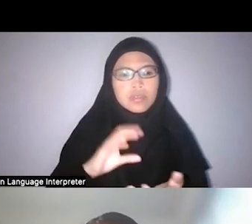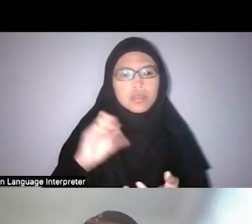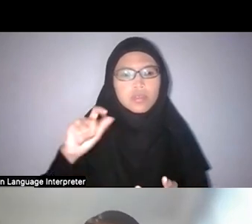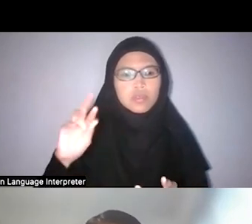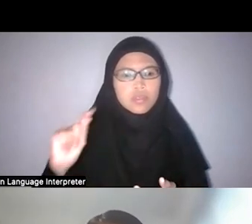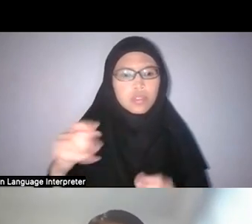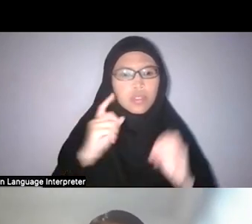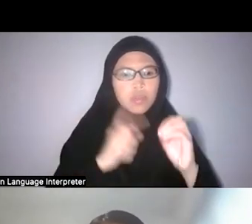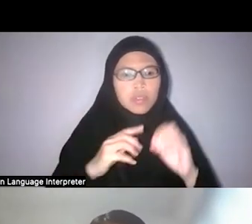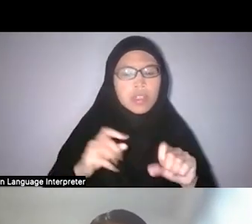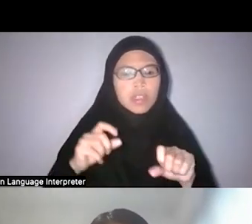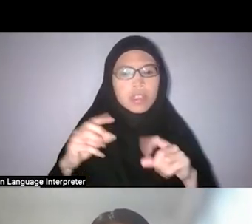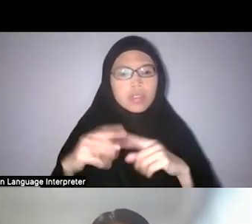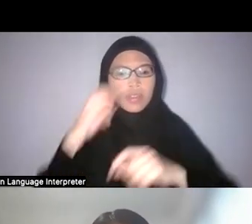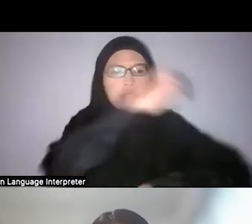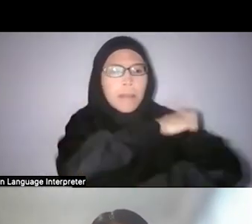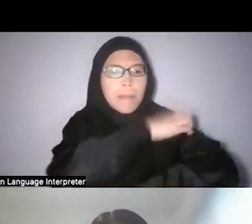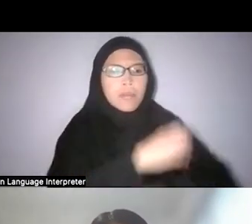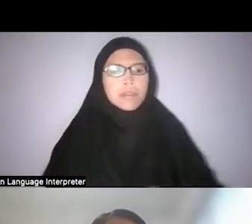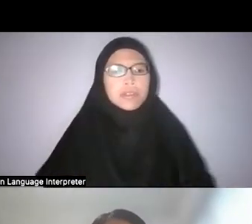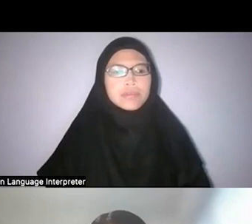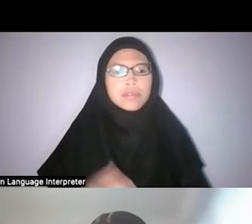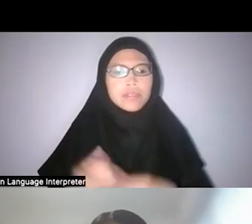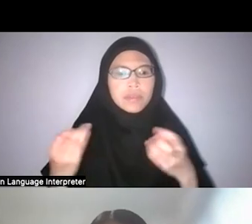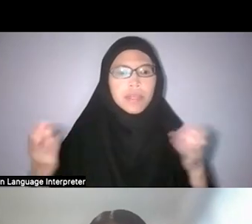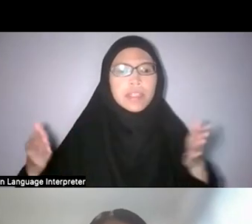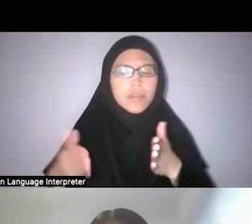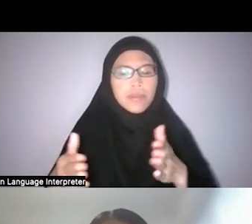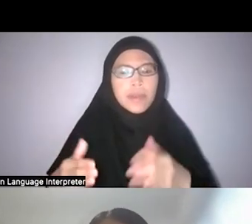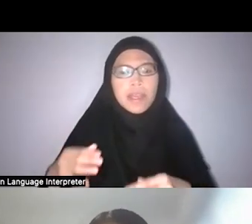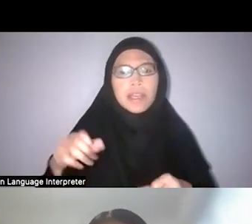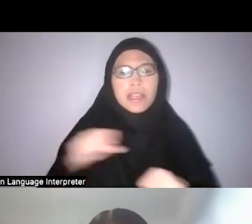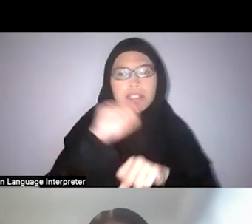Faris: Right, right. And many ways how Singapore has perpetuated that practice,